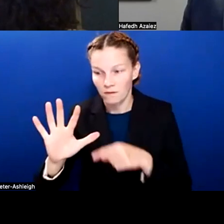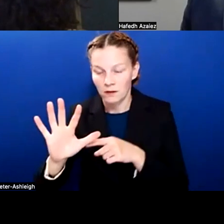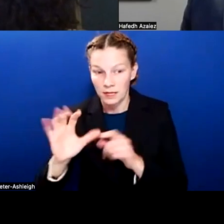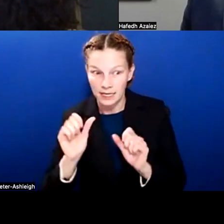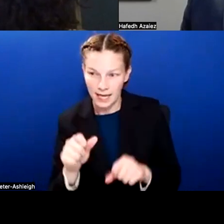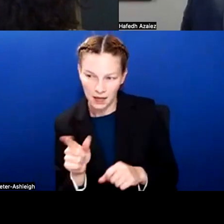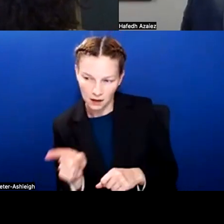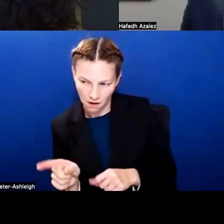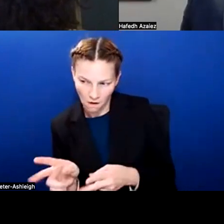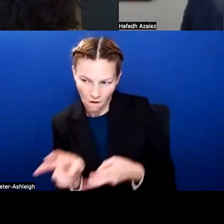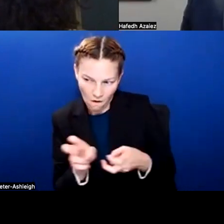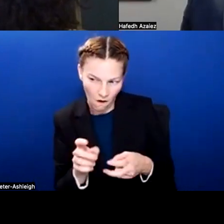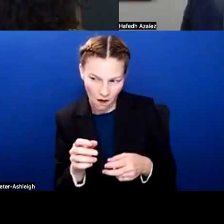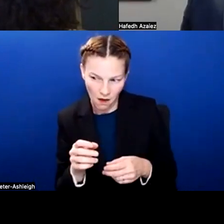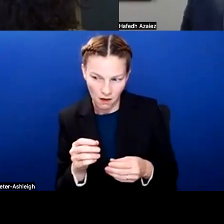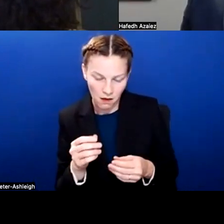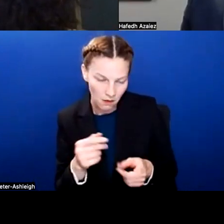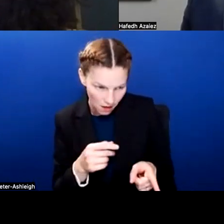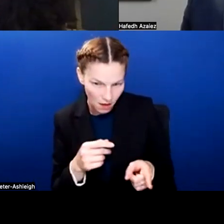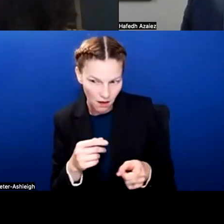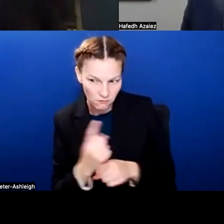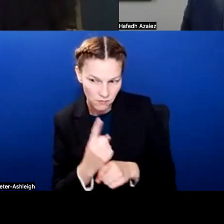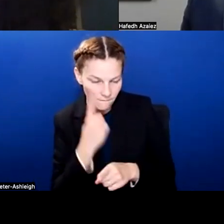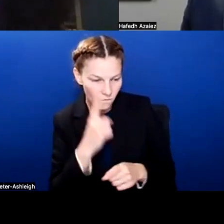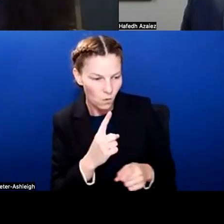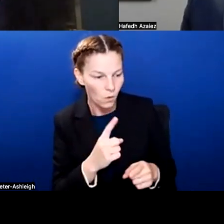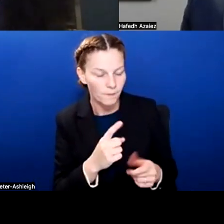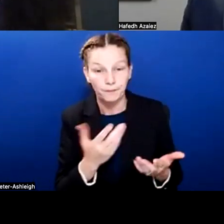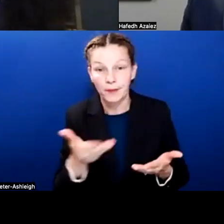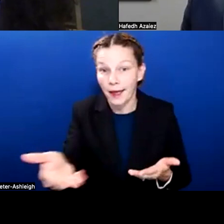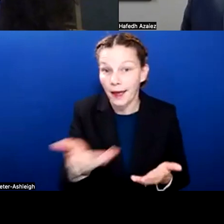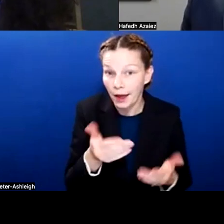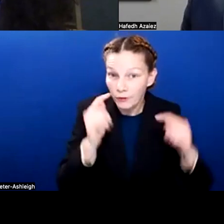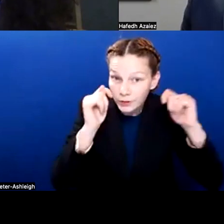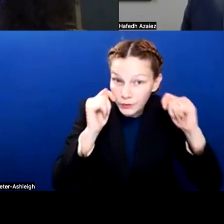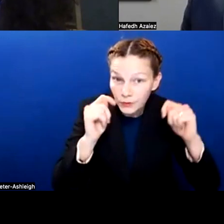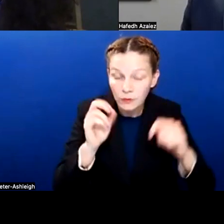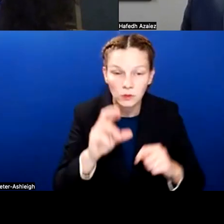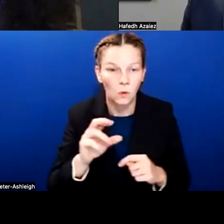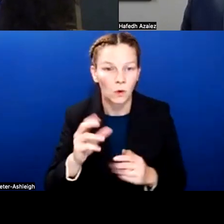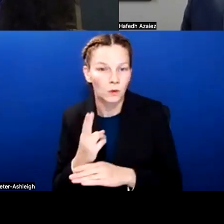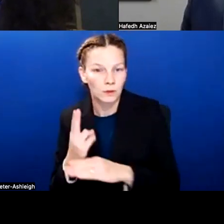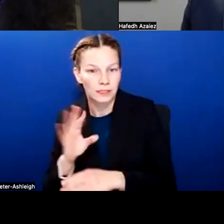That could be either hiring tutors and using funds to actually pay those tutors after hours, or actually asking our teachers